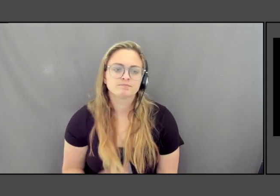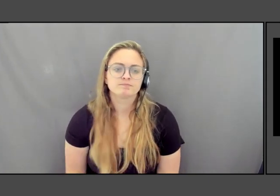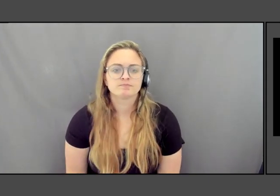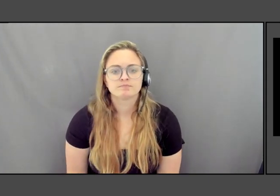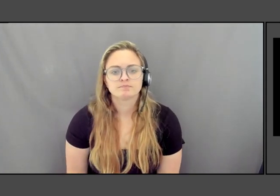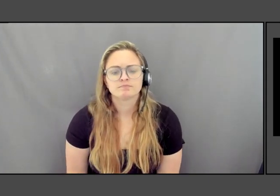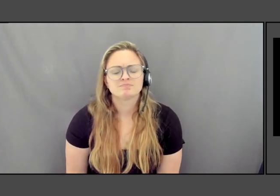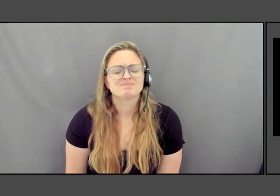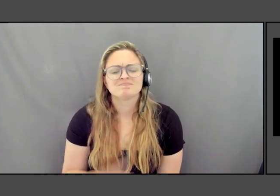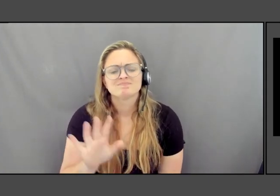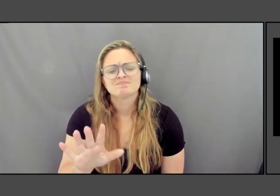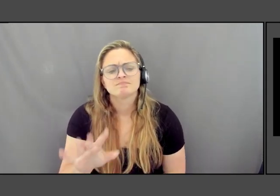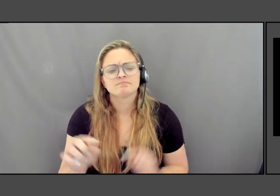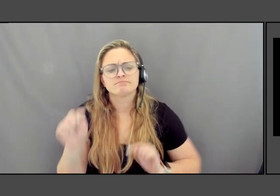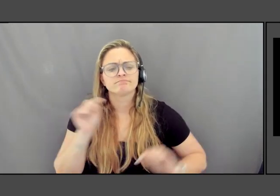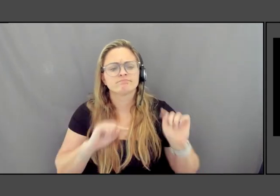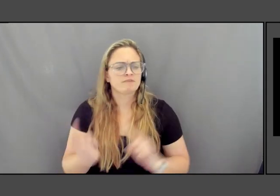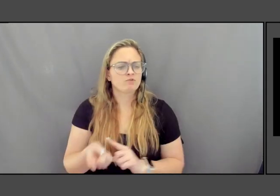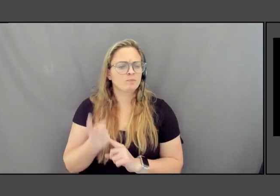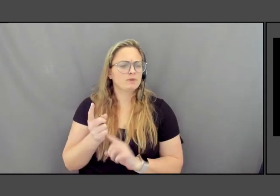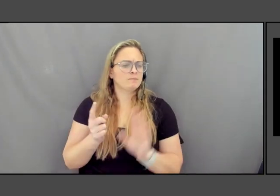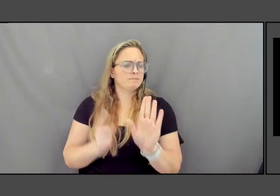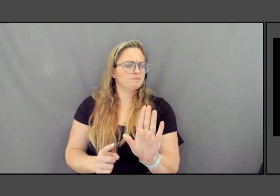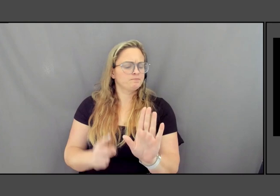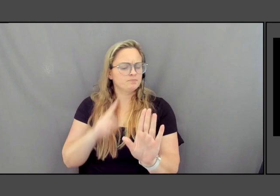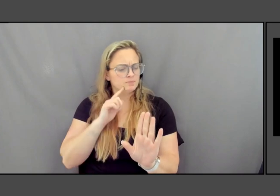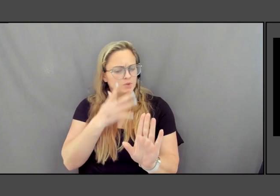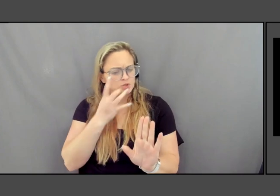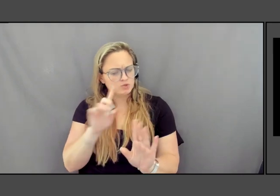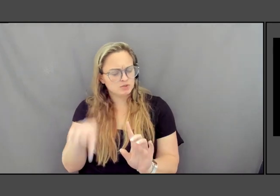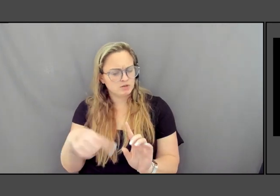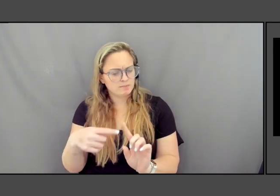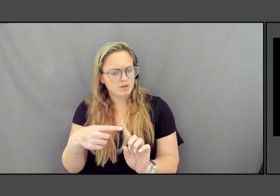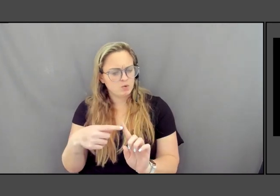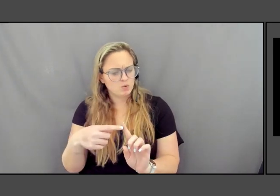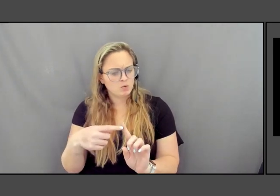minute I thought that was so interesting about the the font size that you chose